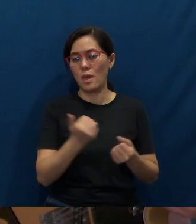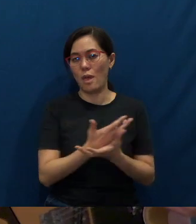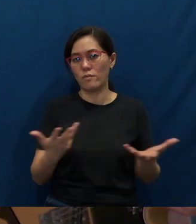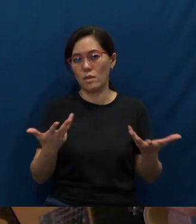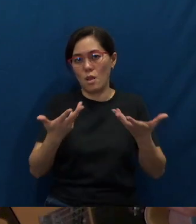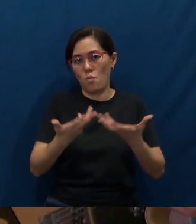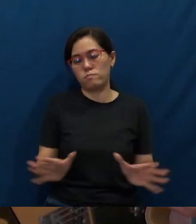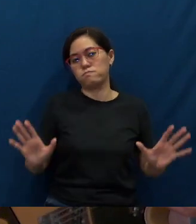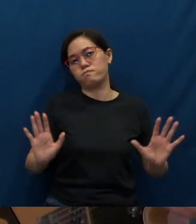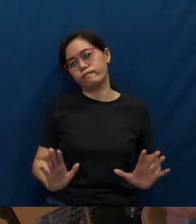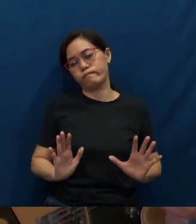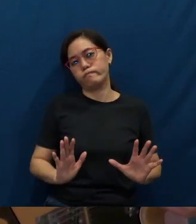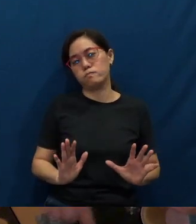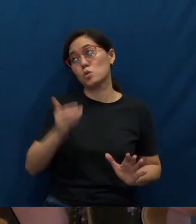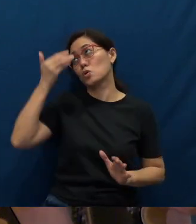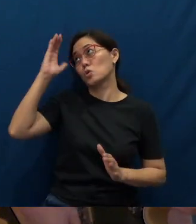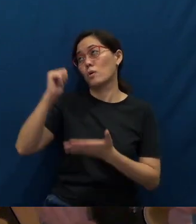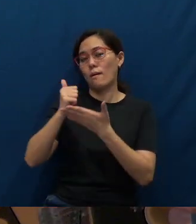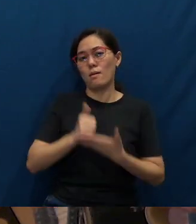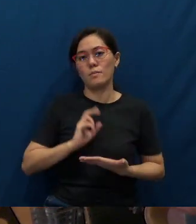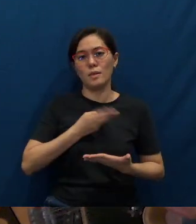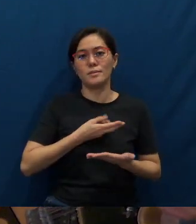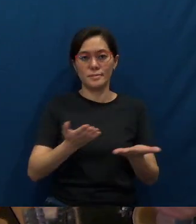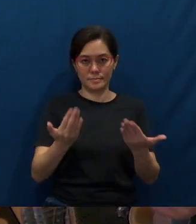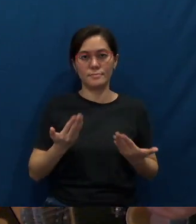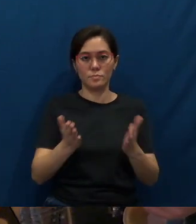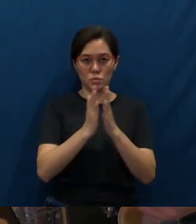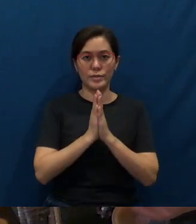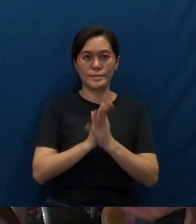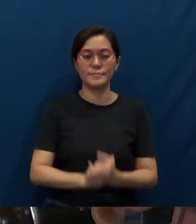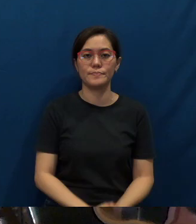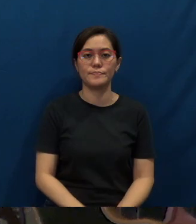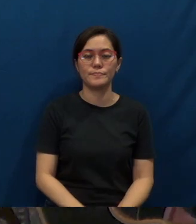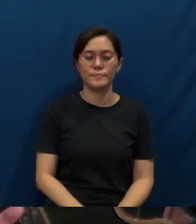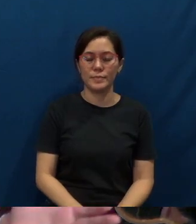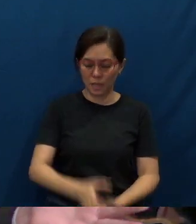May God help us. Let's pray. Father, we come before You.